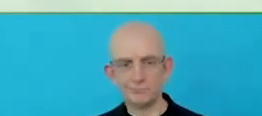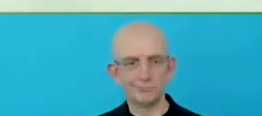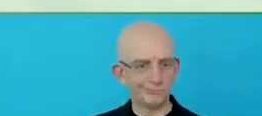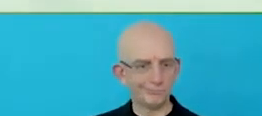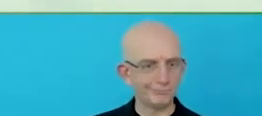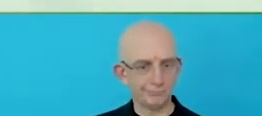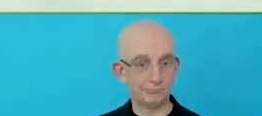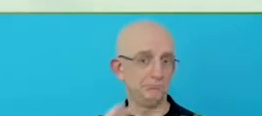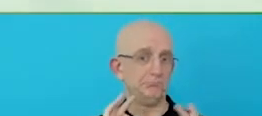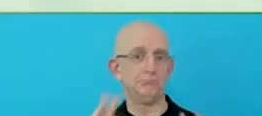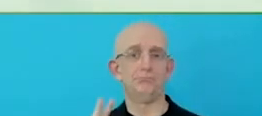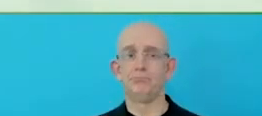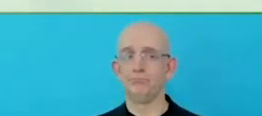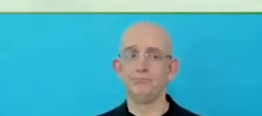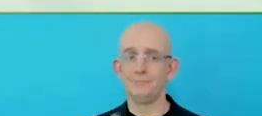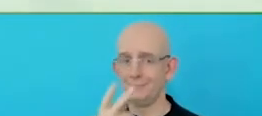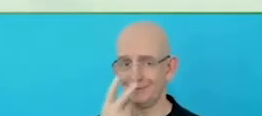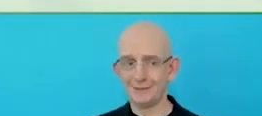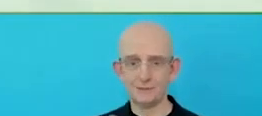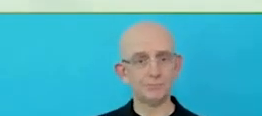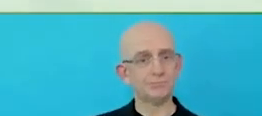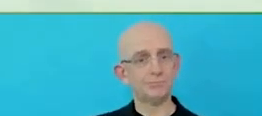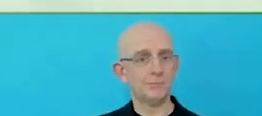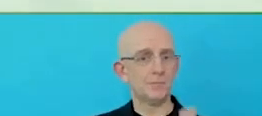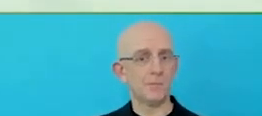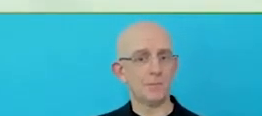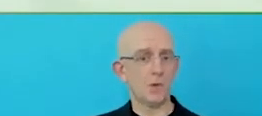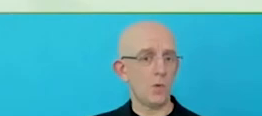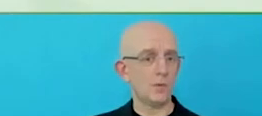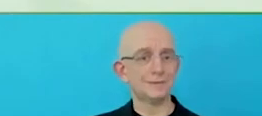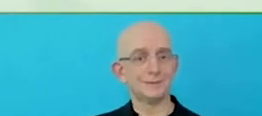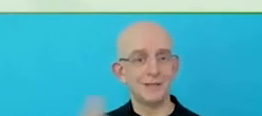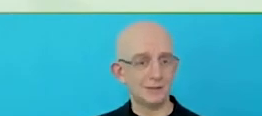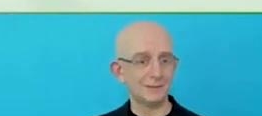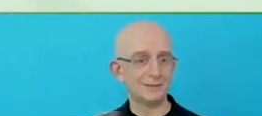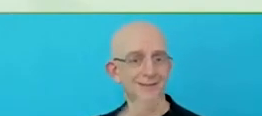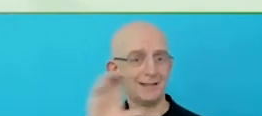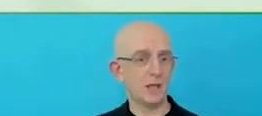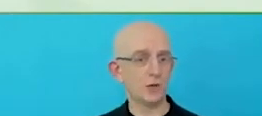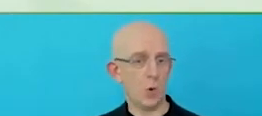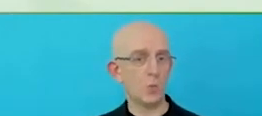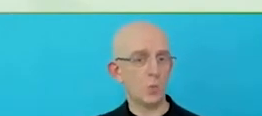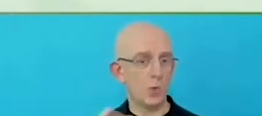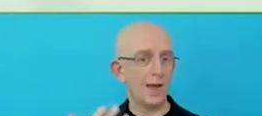understanding what the community is challenged with and how we can dismantle those barriers.